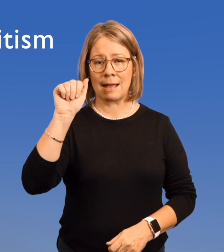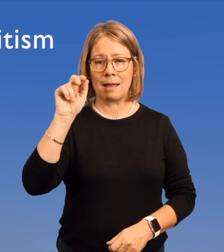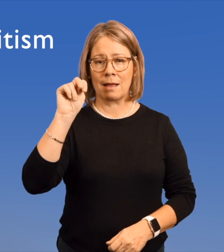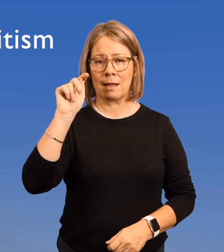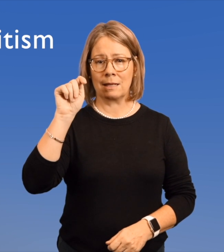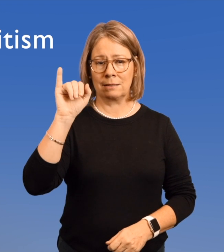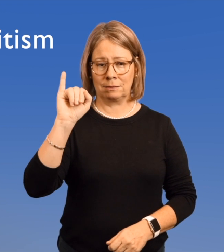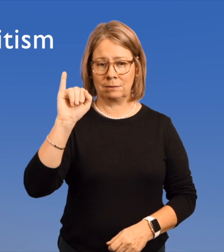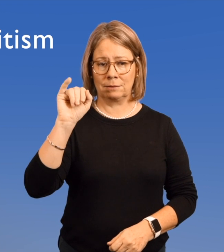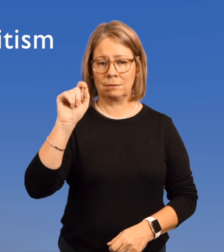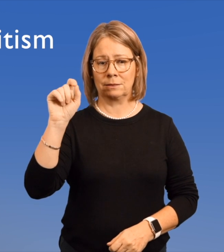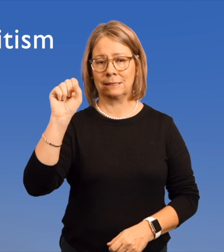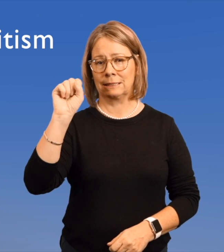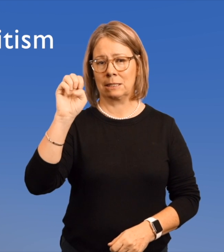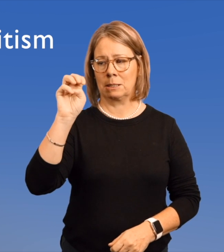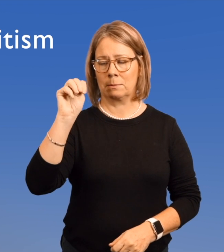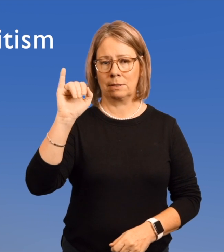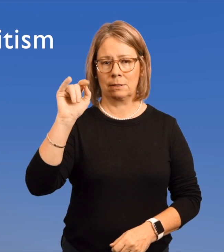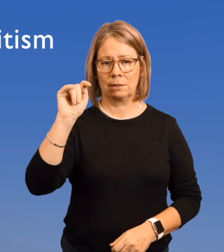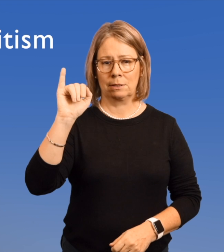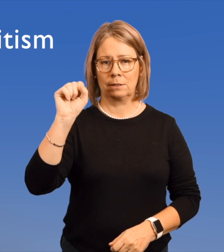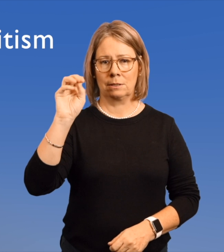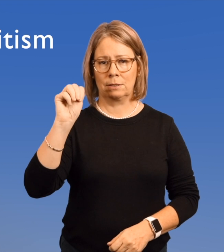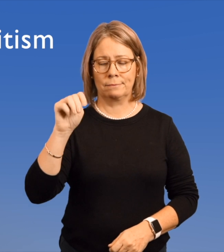Anti-semitism.